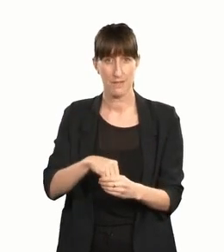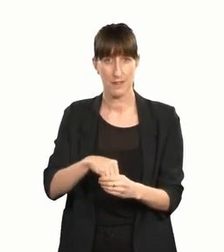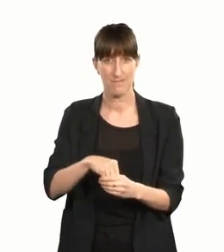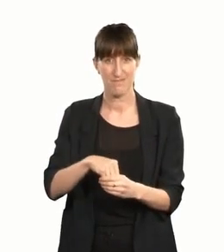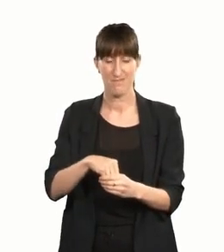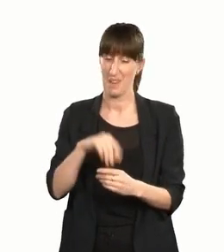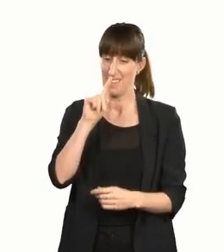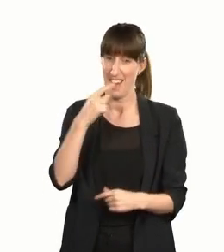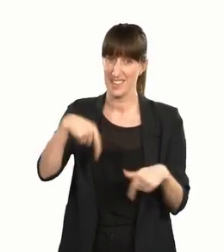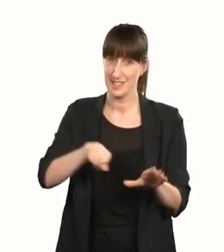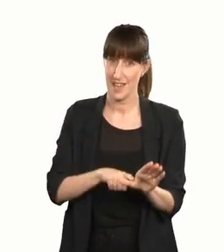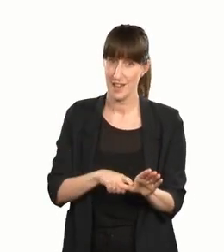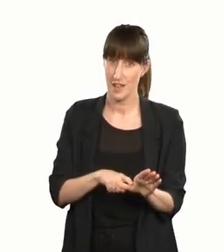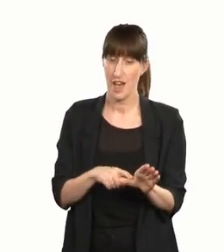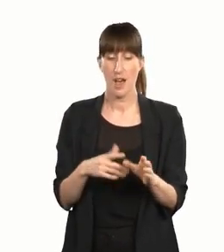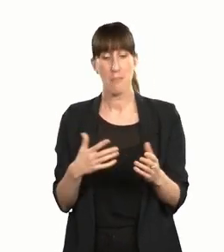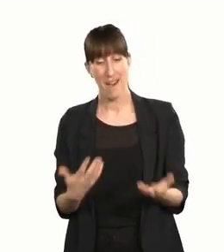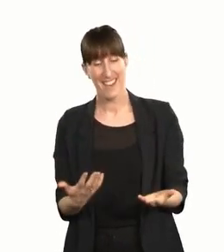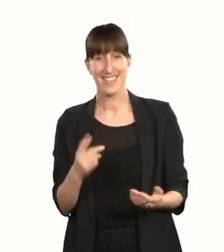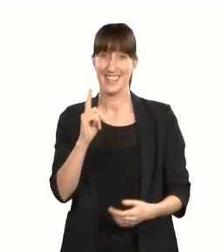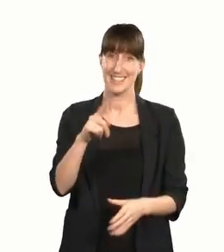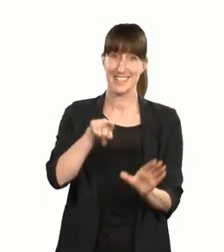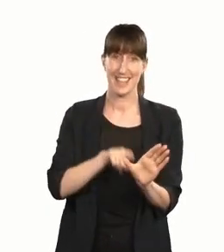On the other hand, this is a year of firsts, as we all know.